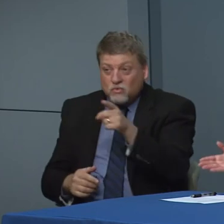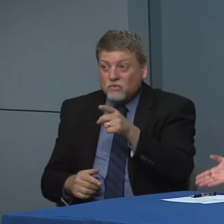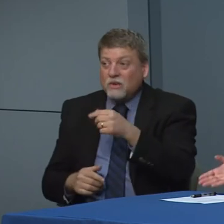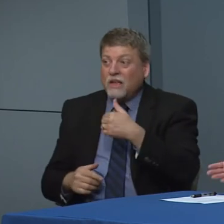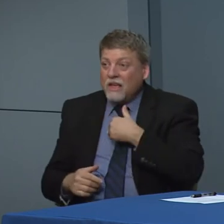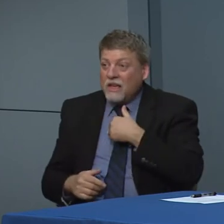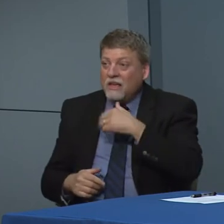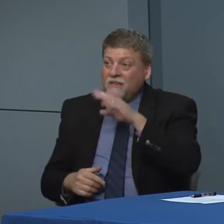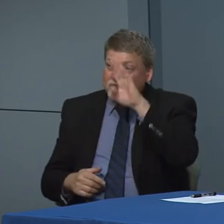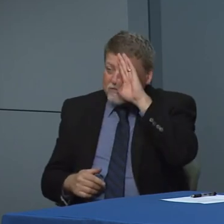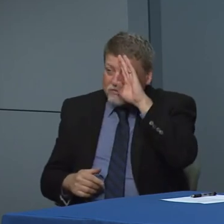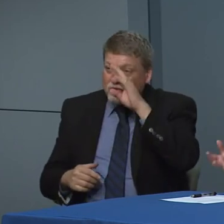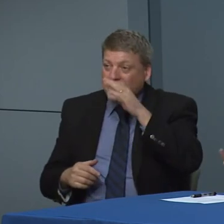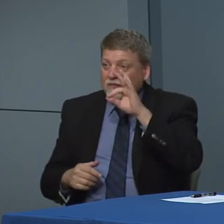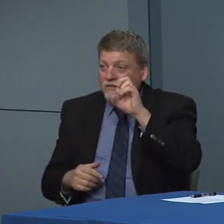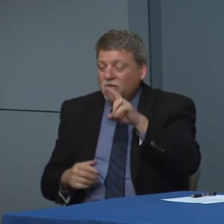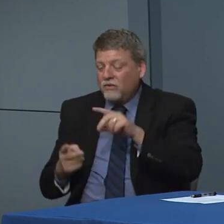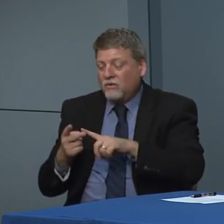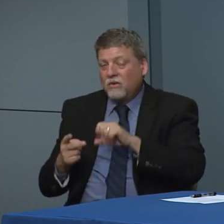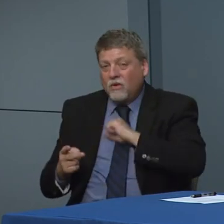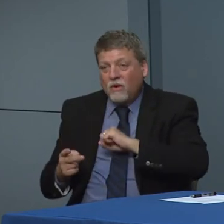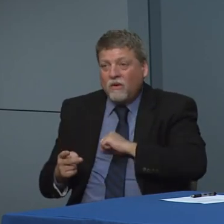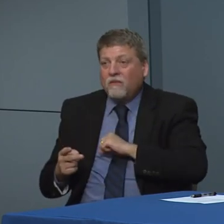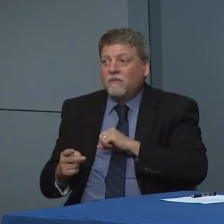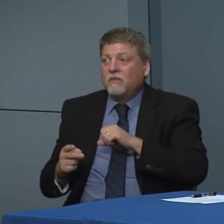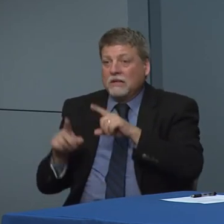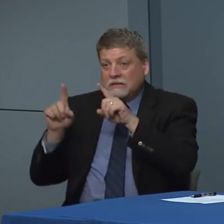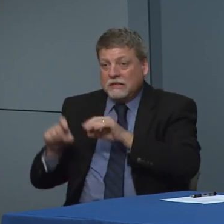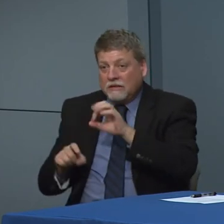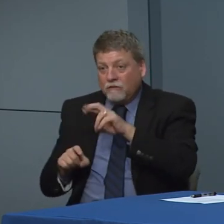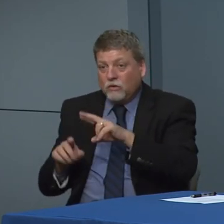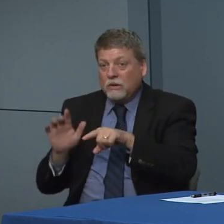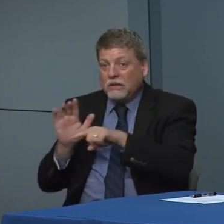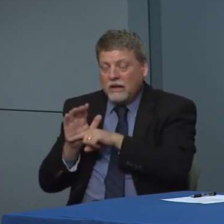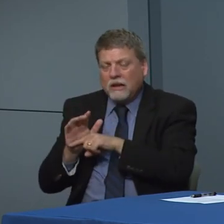folks who have a fever cough. And our flu negative are able